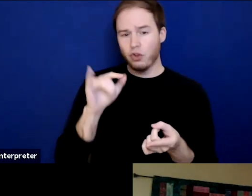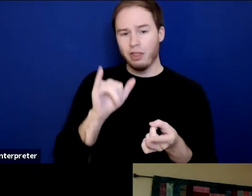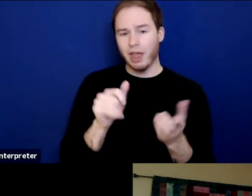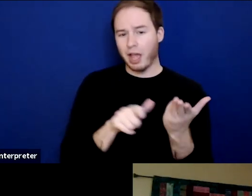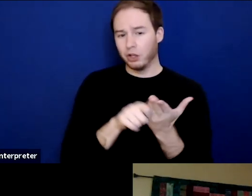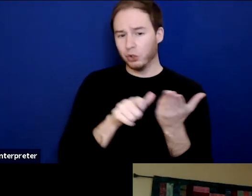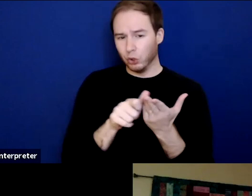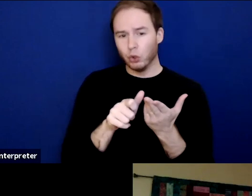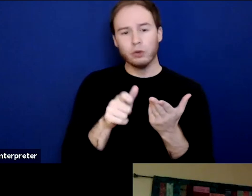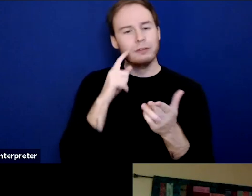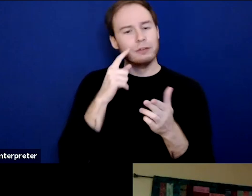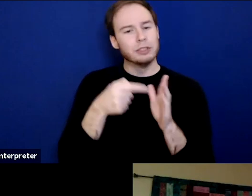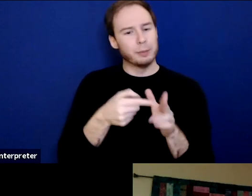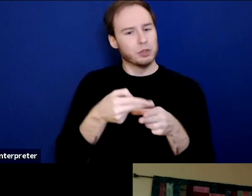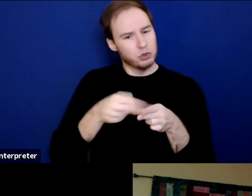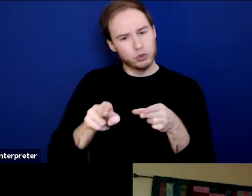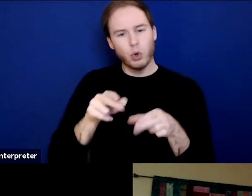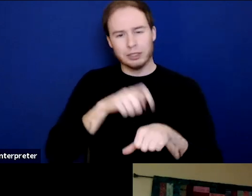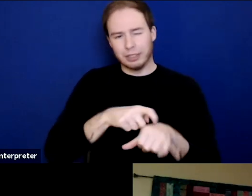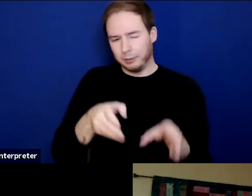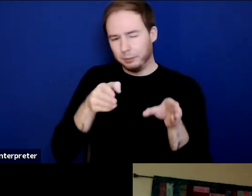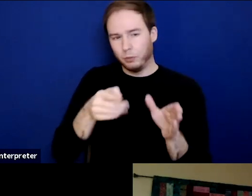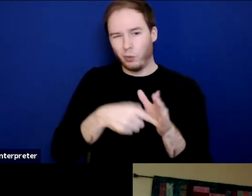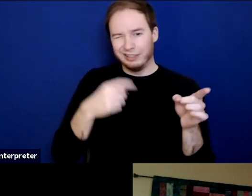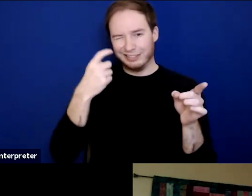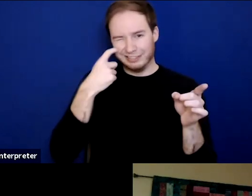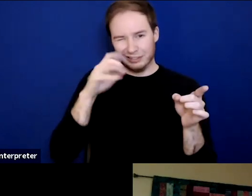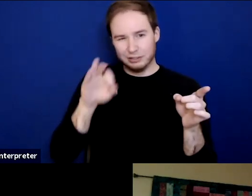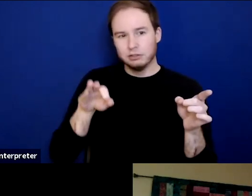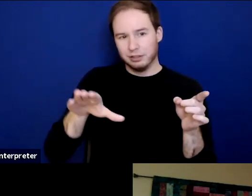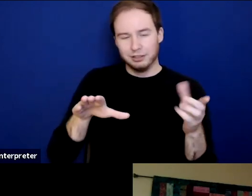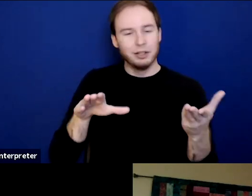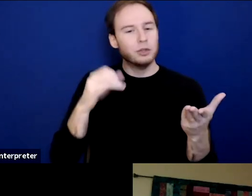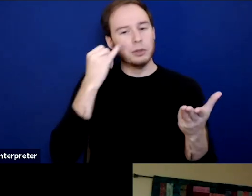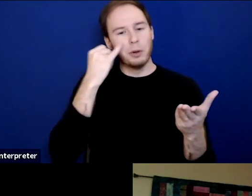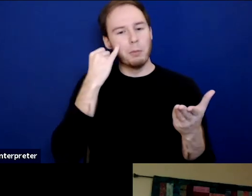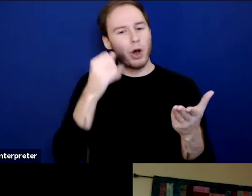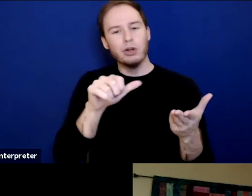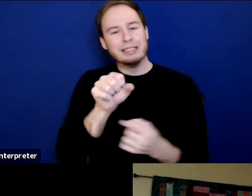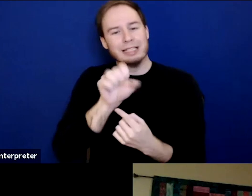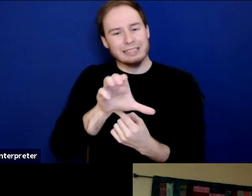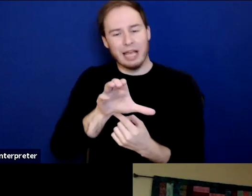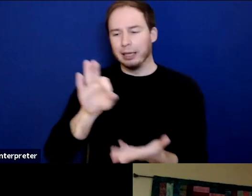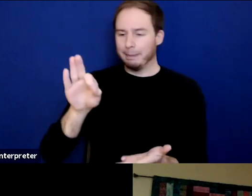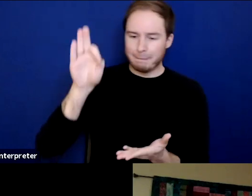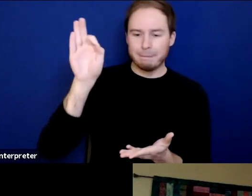to an even shorter timeframe than Steven just provided for us, let's say we made it into a 10-second elevator speech,